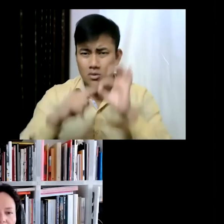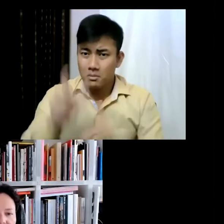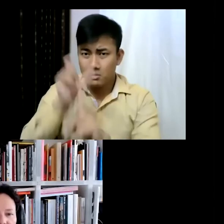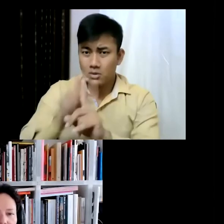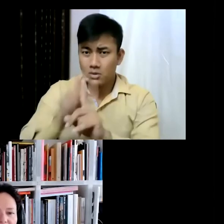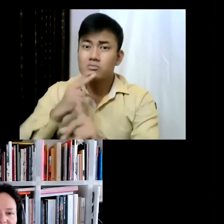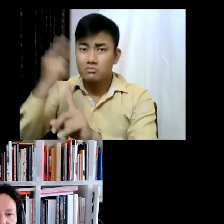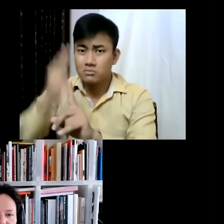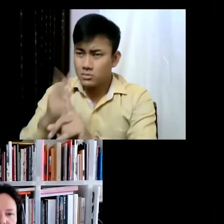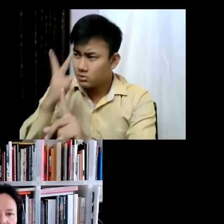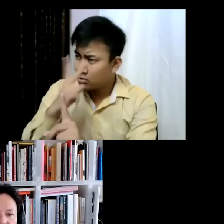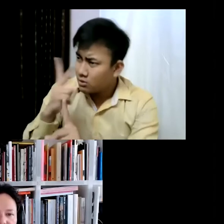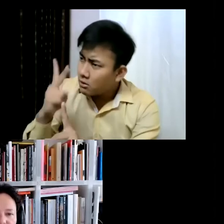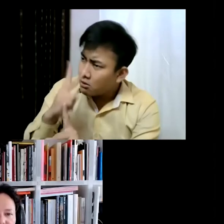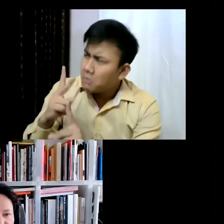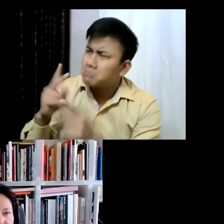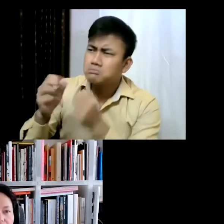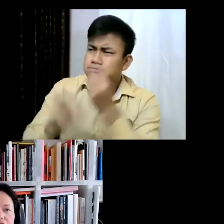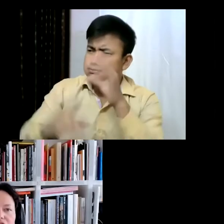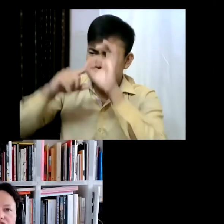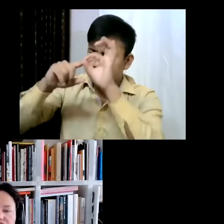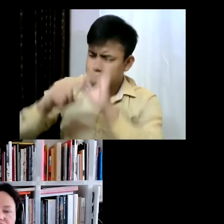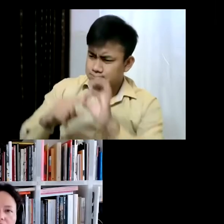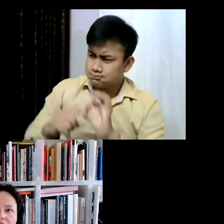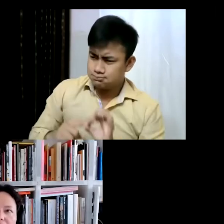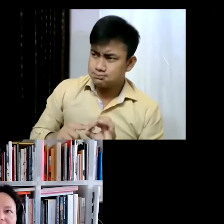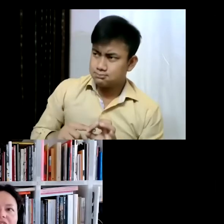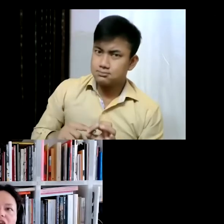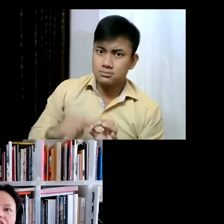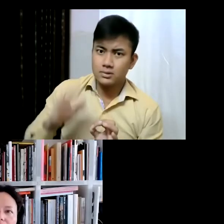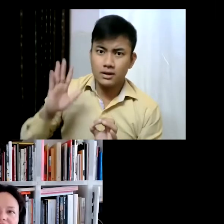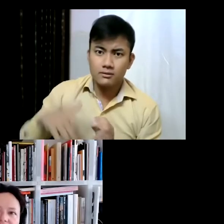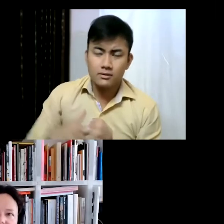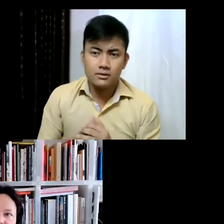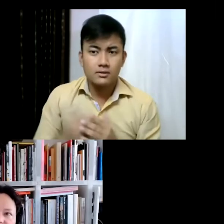sort of brought up in these many conversations are converging. So many of the questions that the